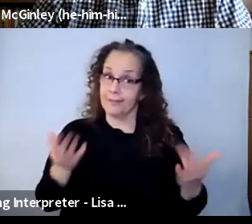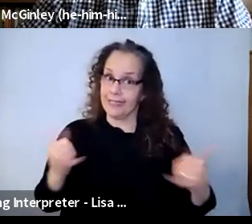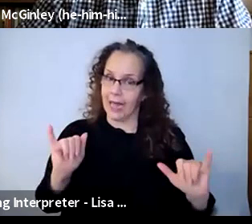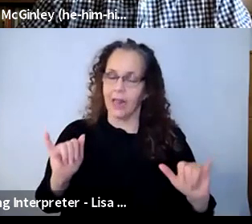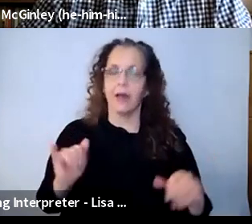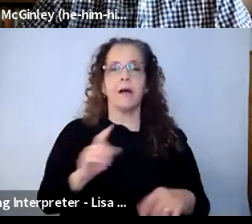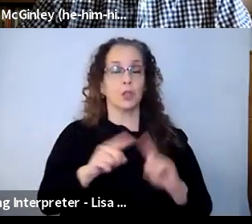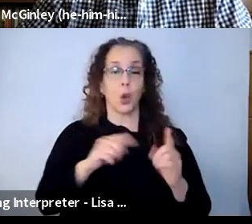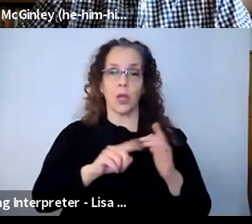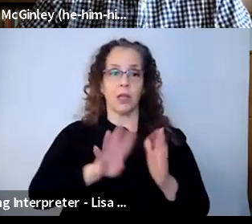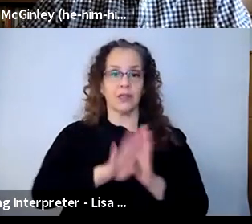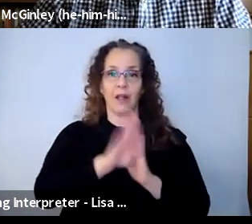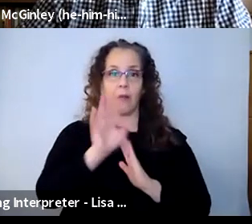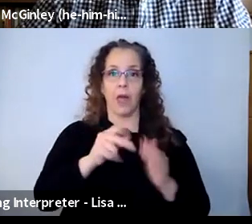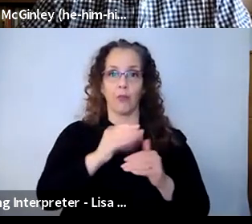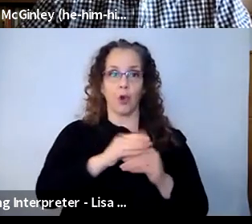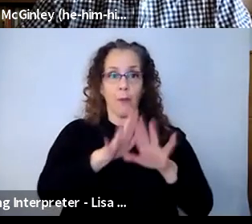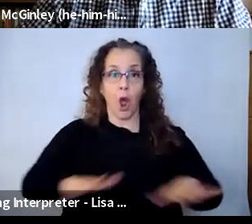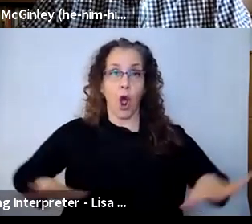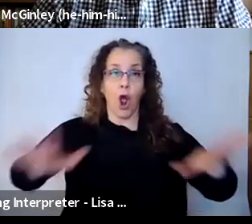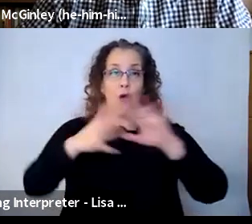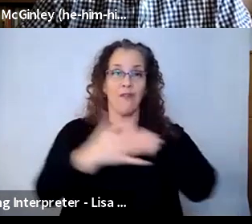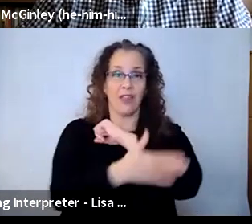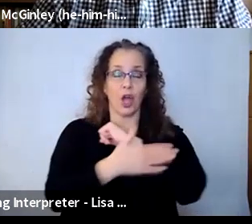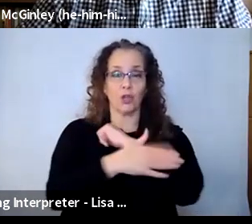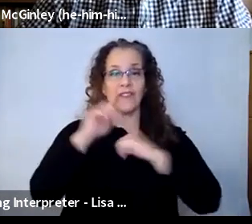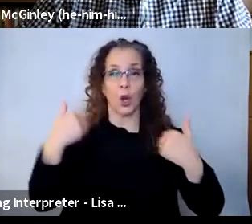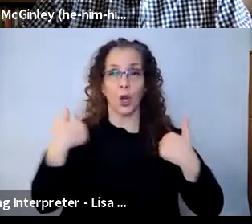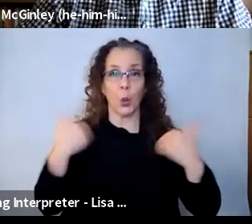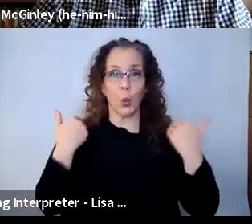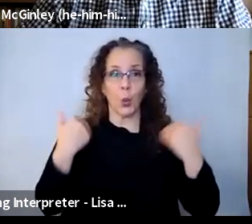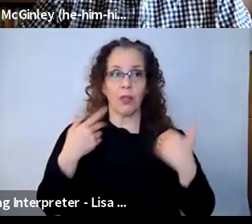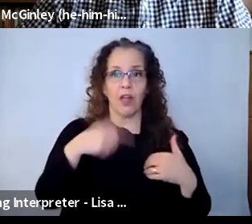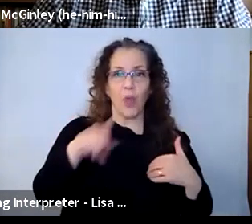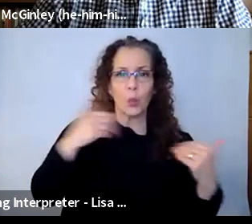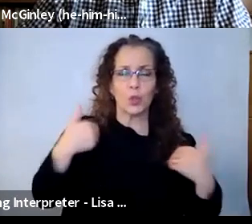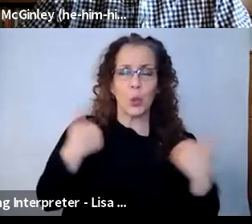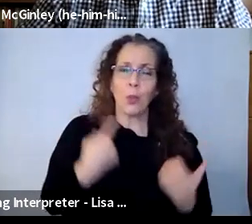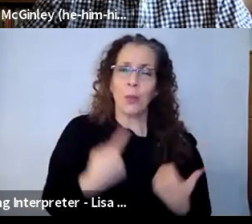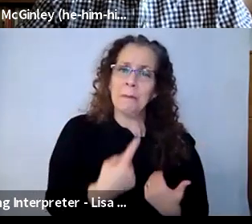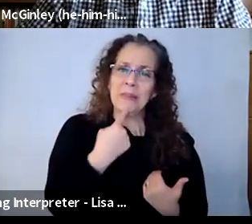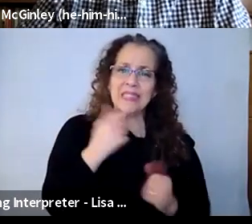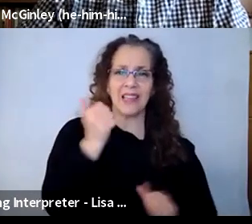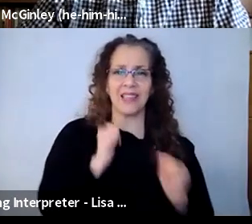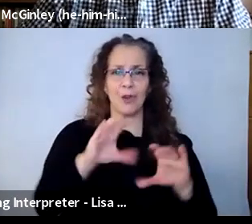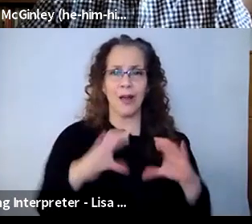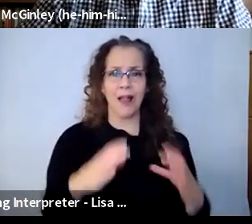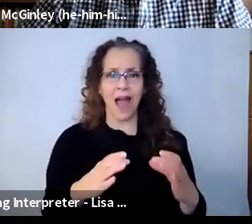around the country that were missing their theater classroom, were missing putting on the play, were missing the acting